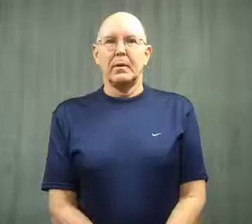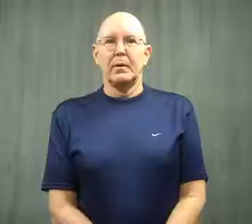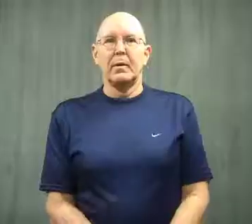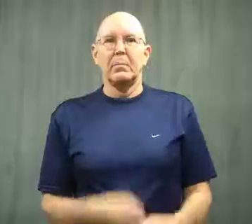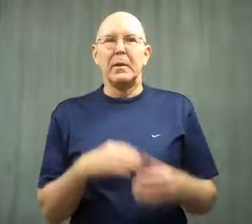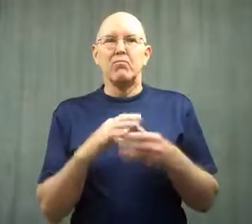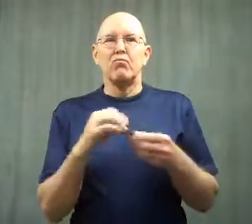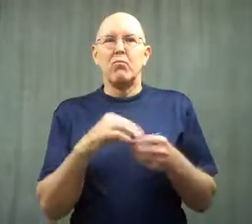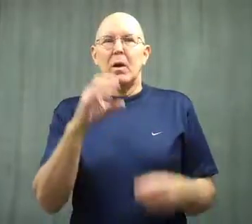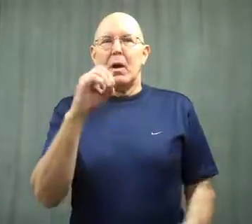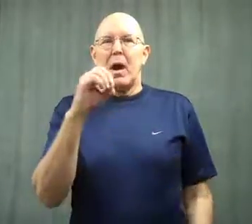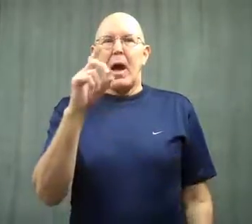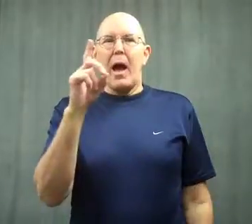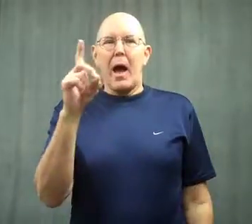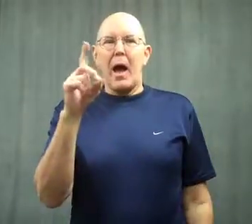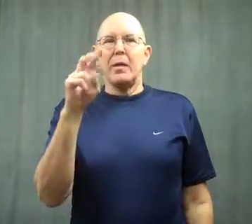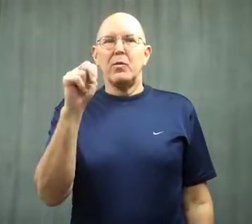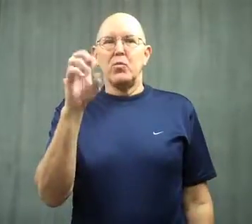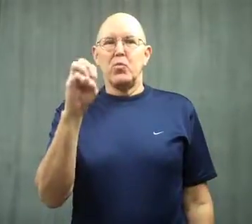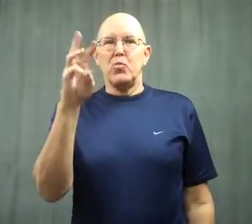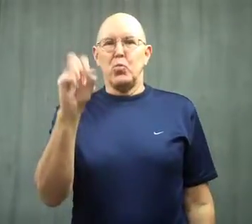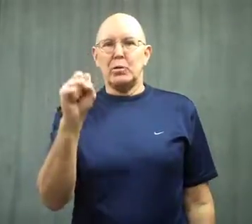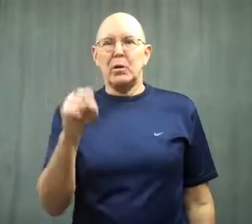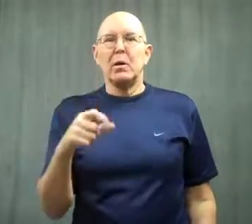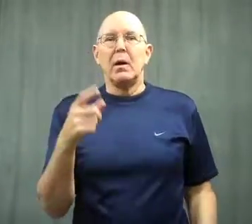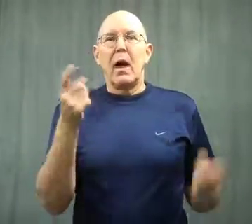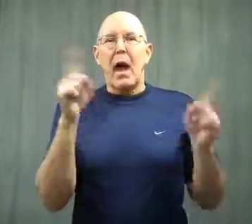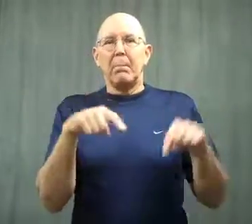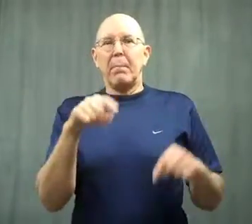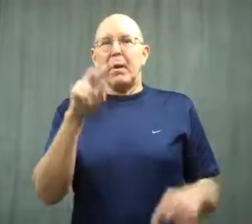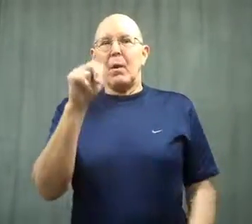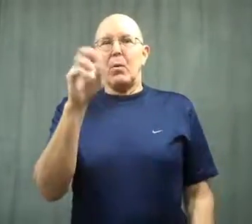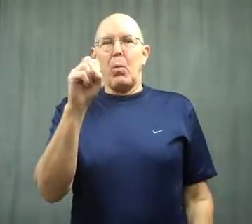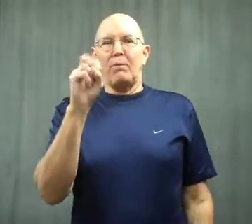I'm telling an odd news story.